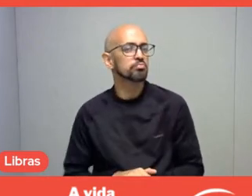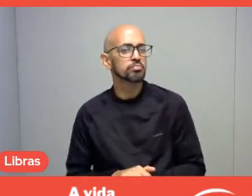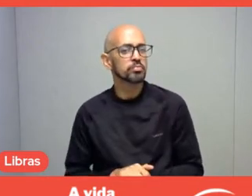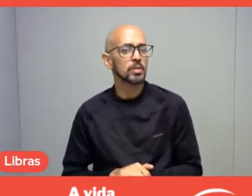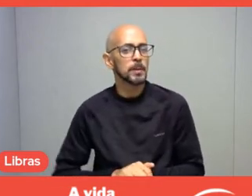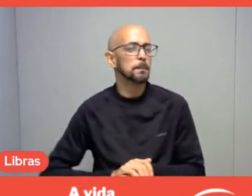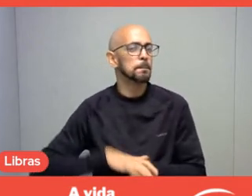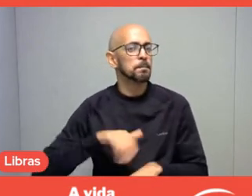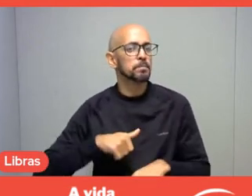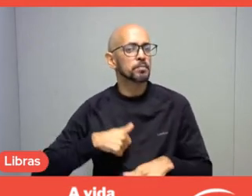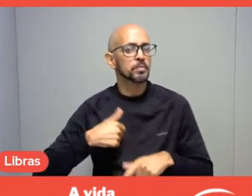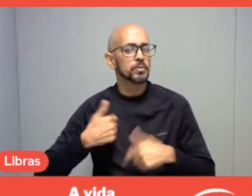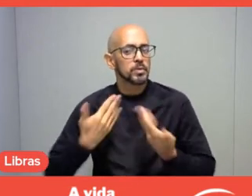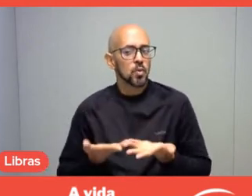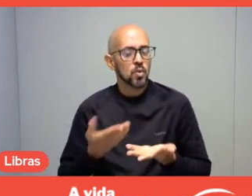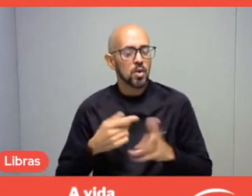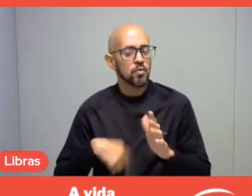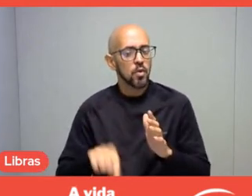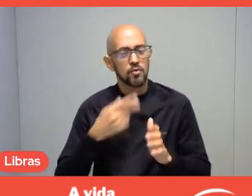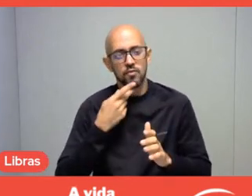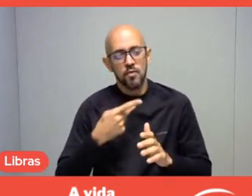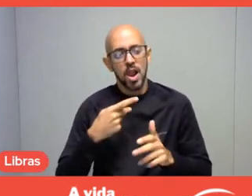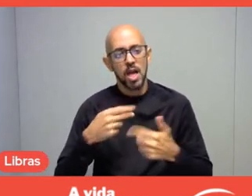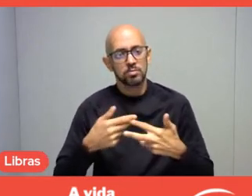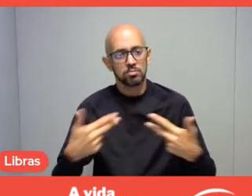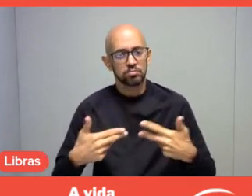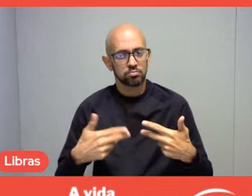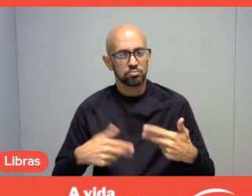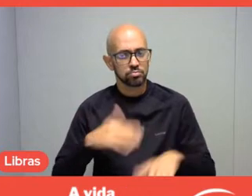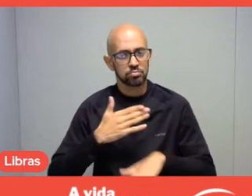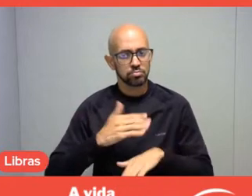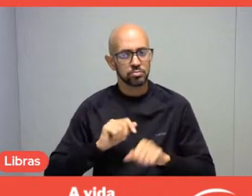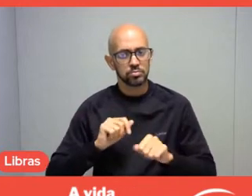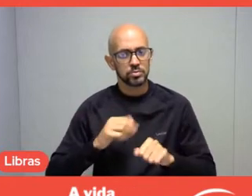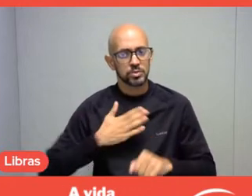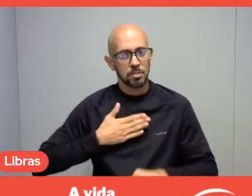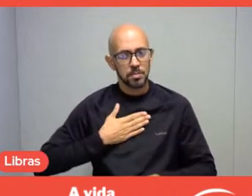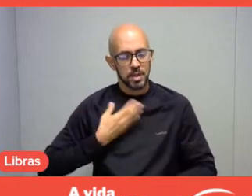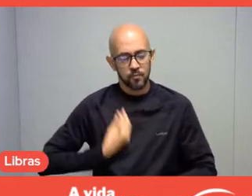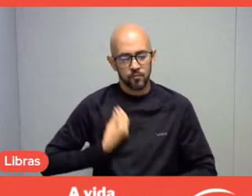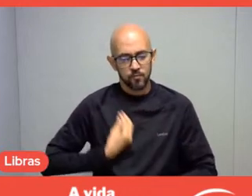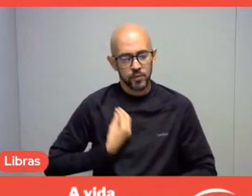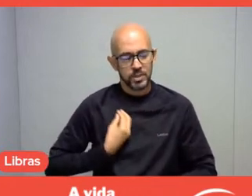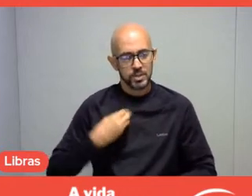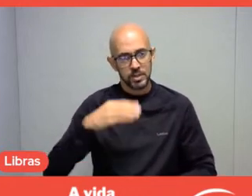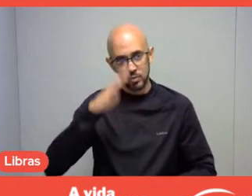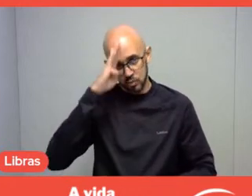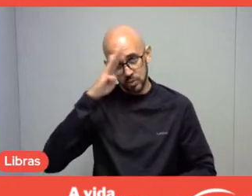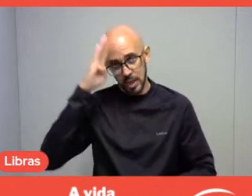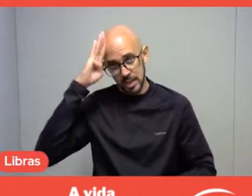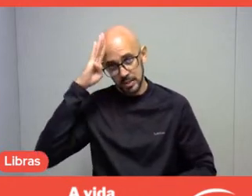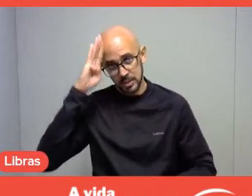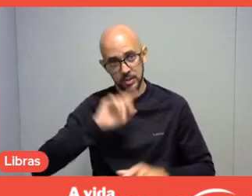within my experience in the work that I develop in the Sesc itself, which is social tourism.